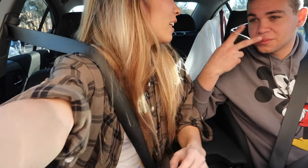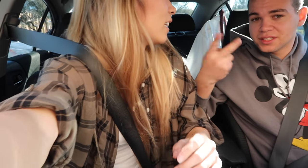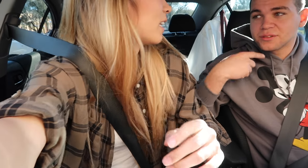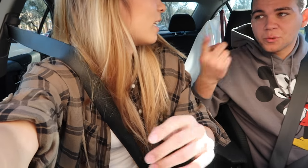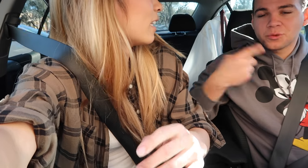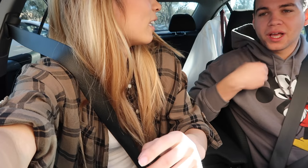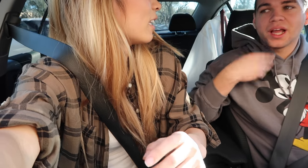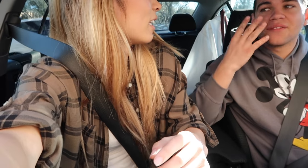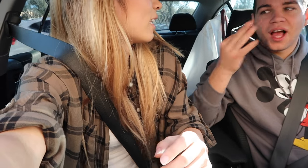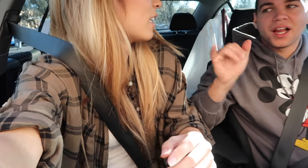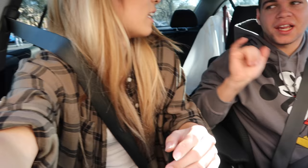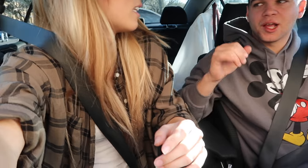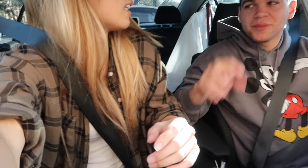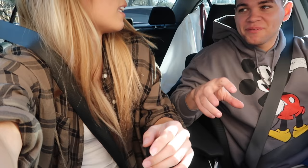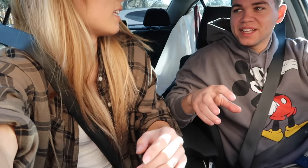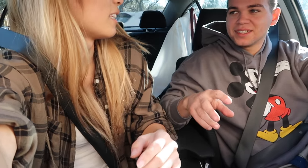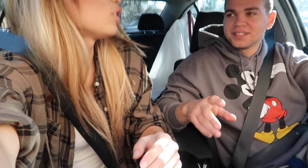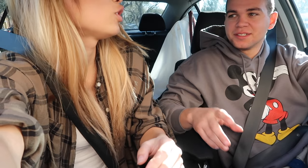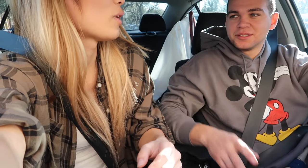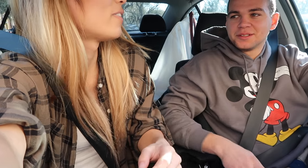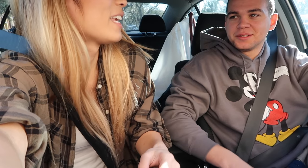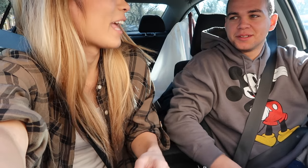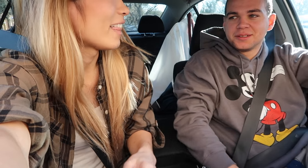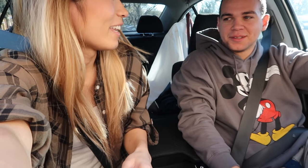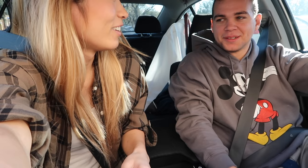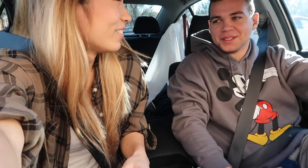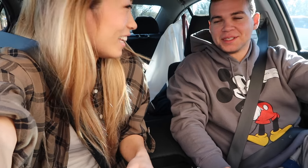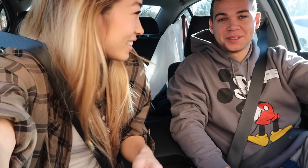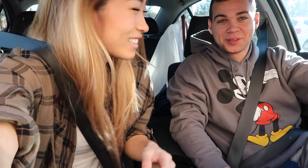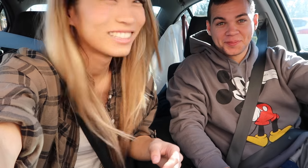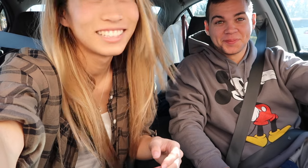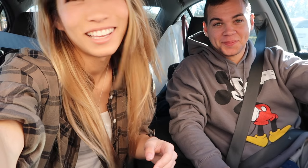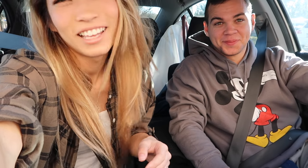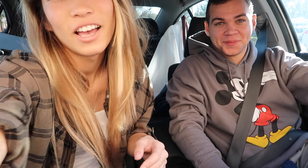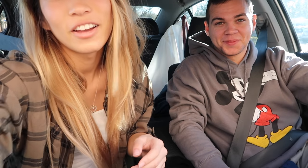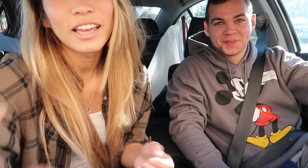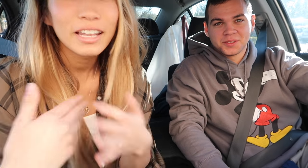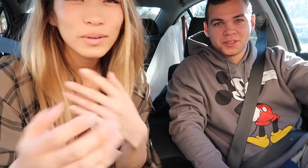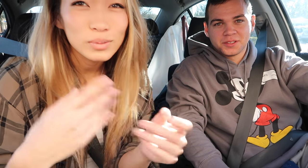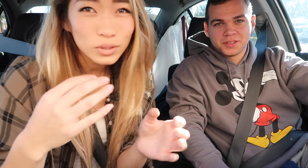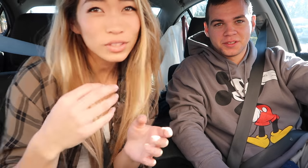Babe, see. I told you I have cat like reflexes You do have cat like reflexes Okay, anyways